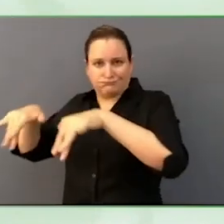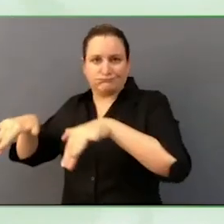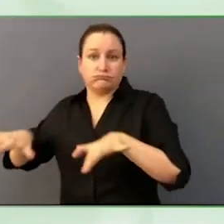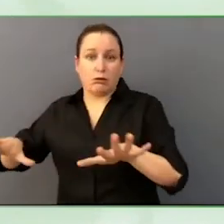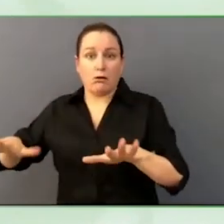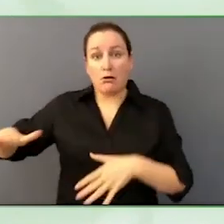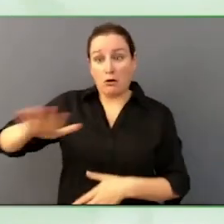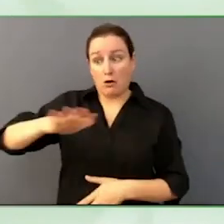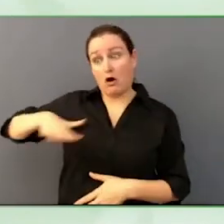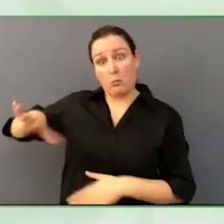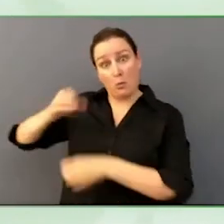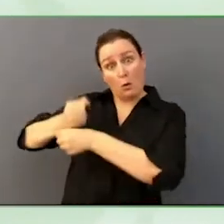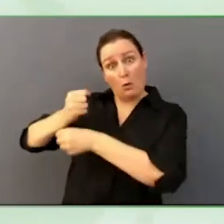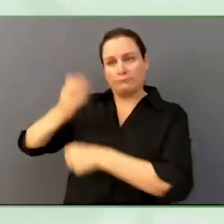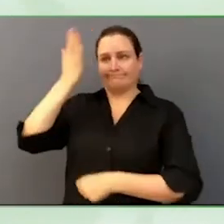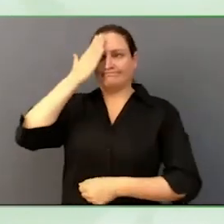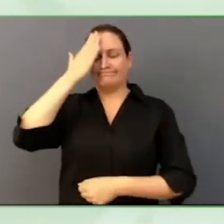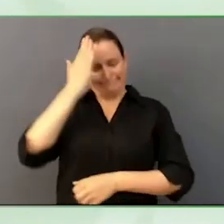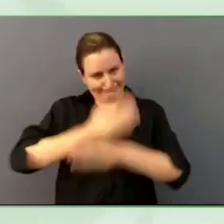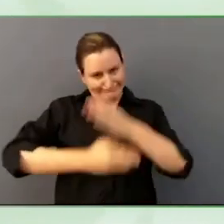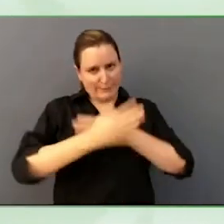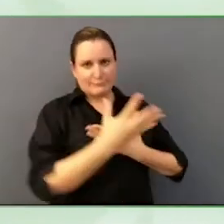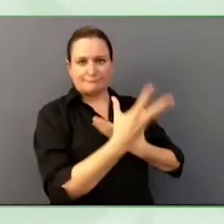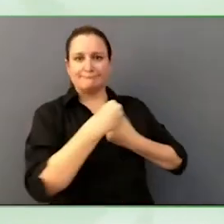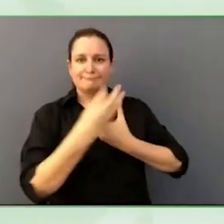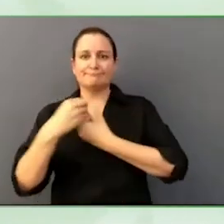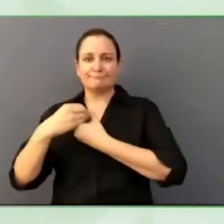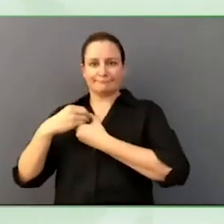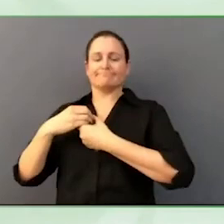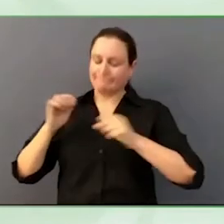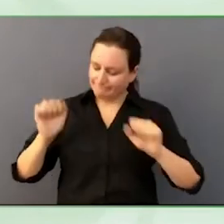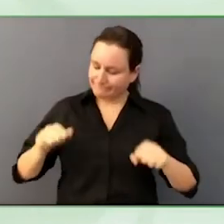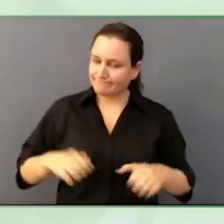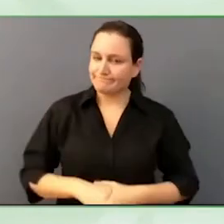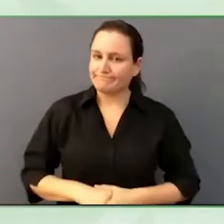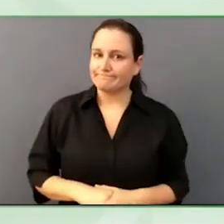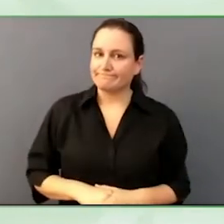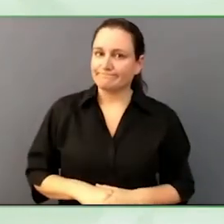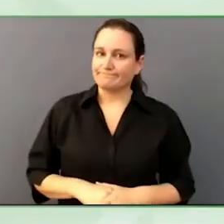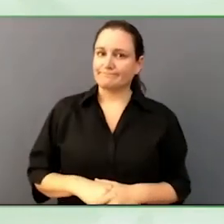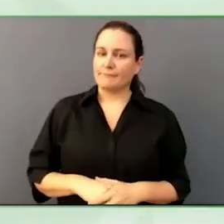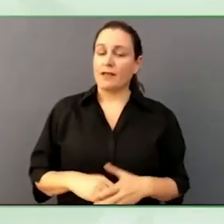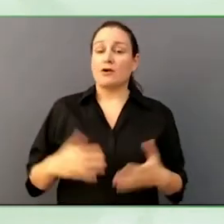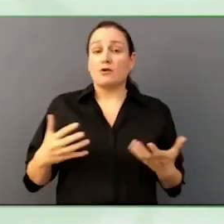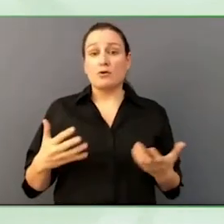views, so if someone has a disability that is recently recruited.